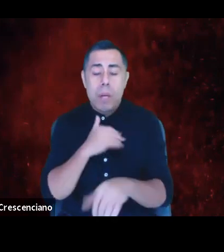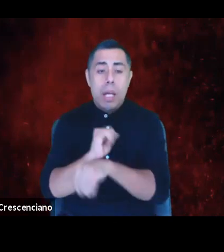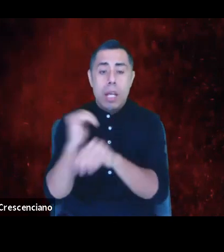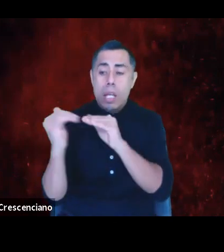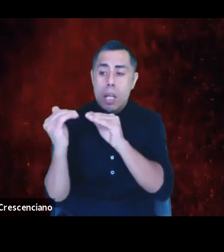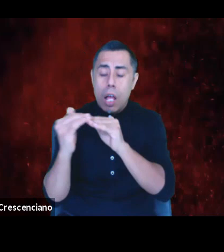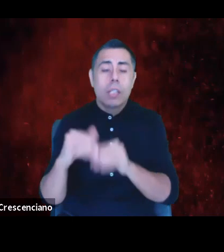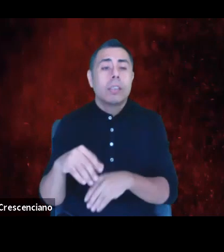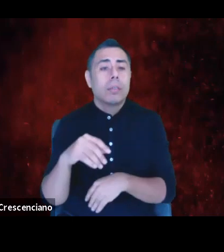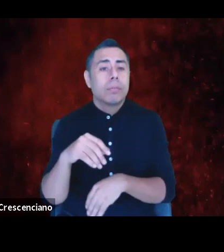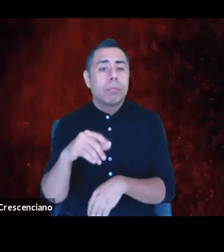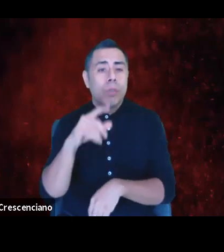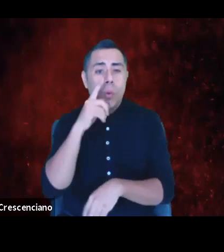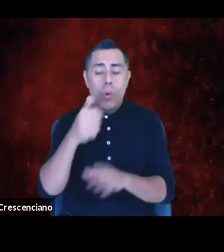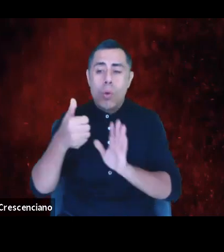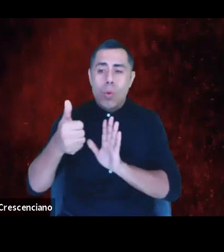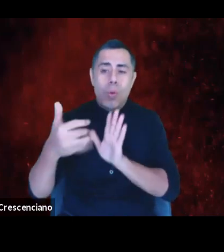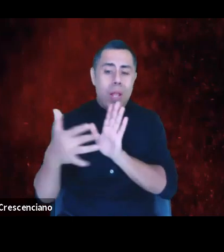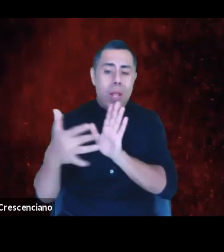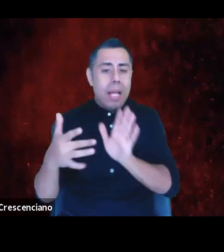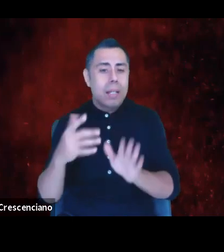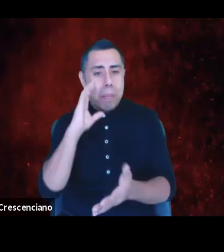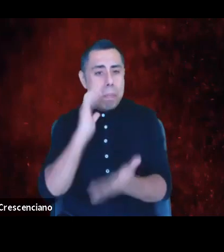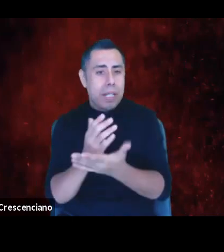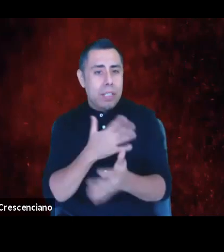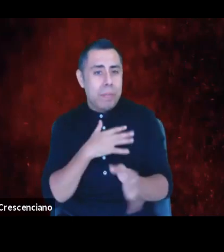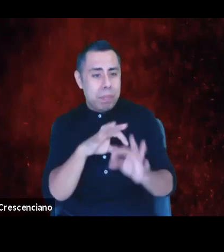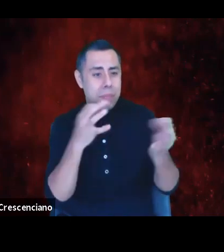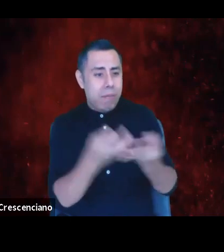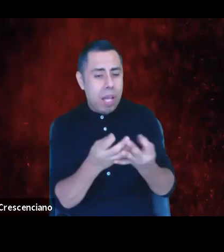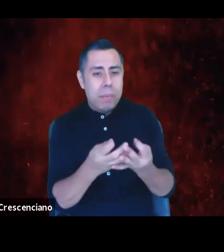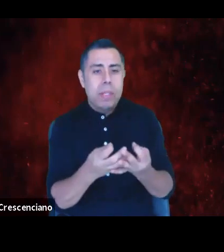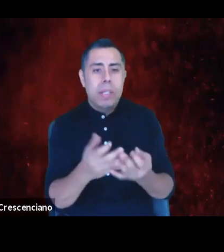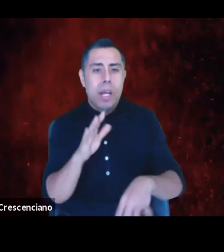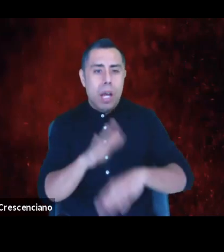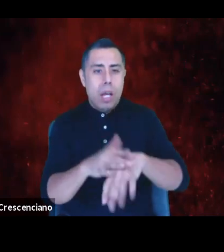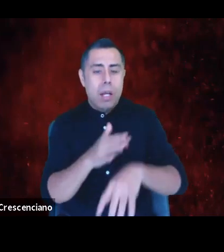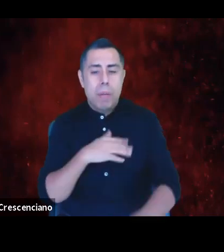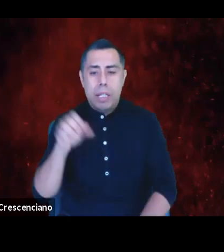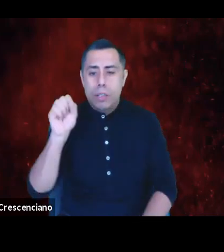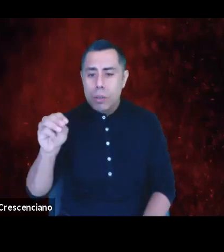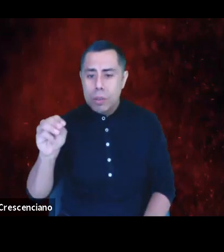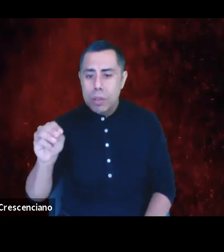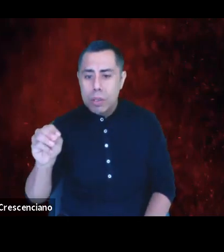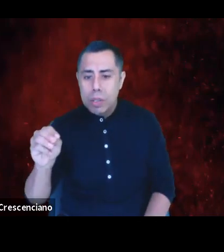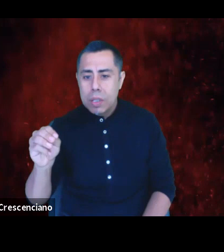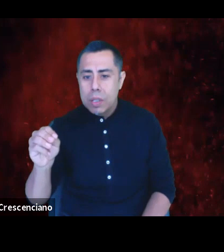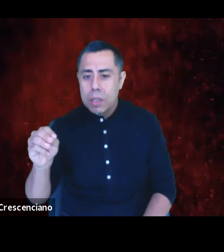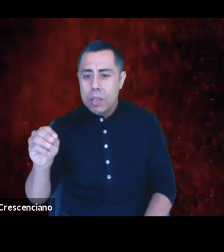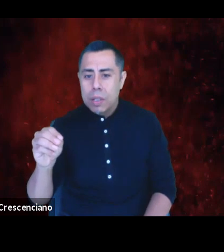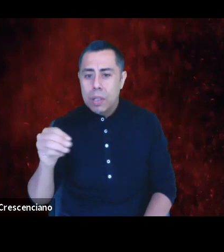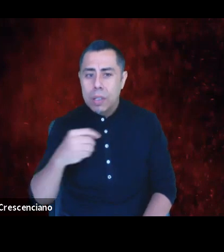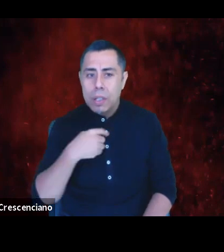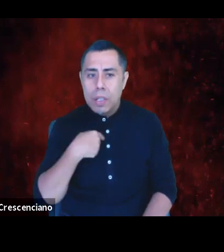and who commit themselves to the same daily pursuit don't value me and my skinfolk at 3/5 to their whole.